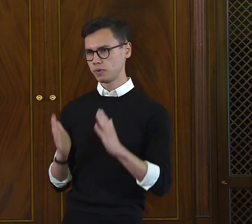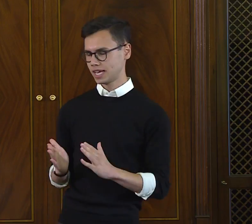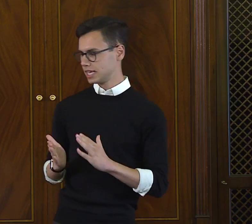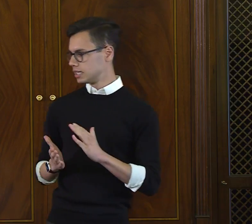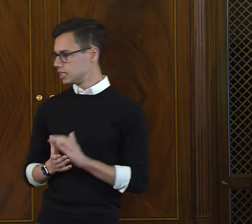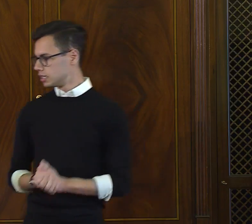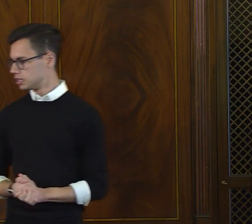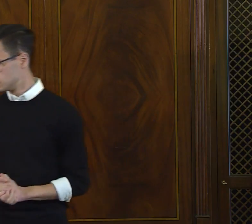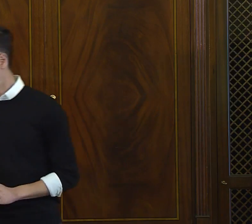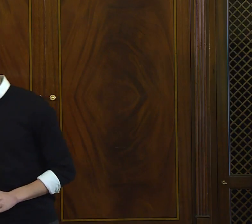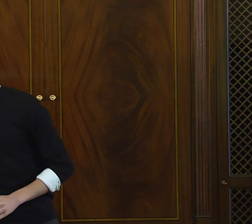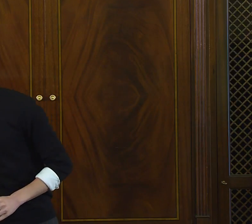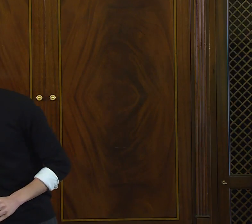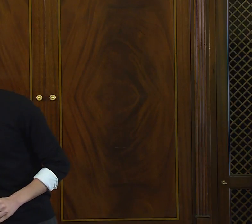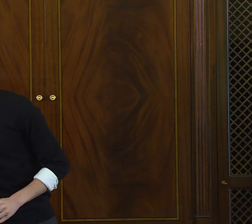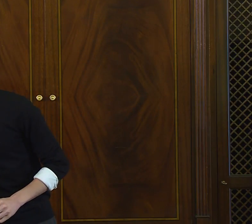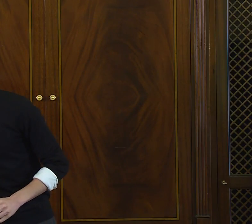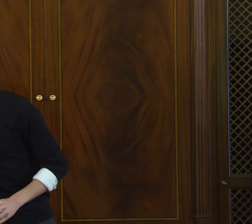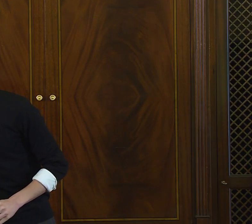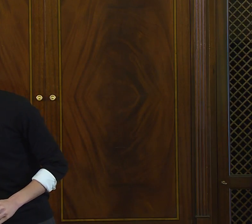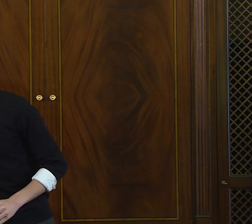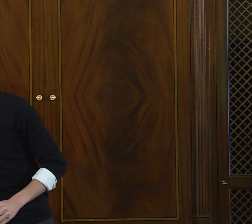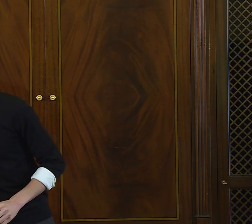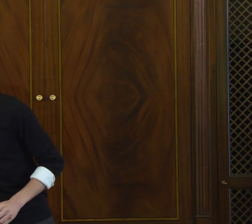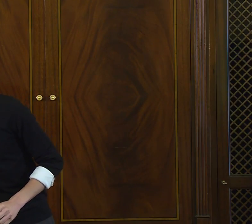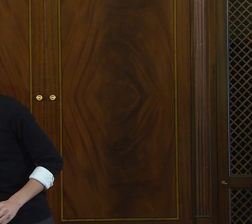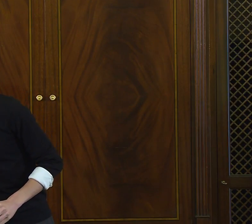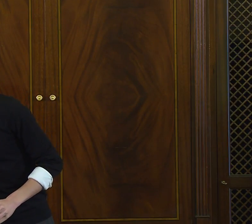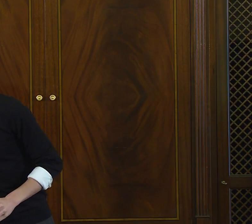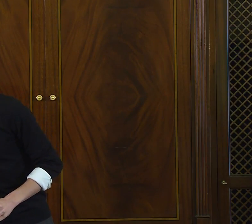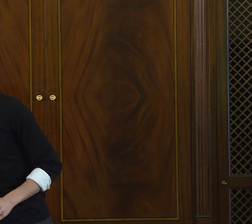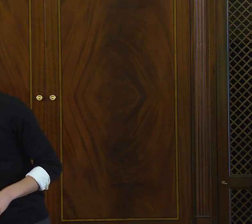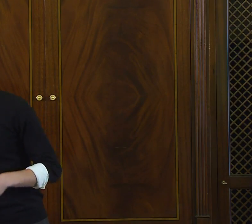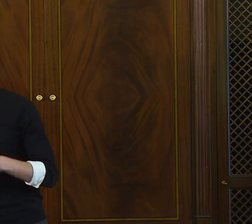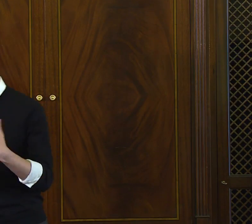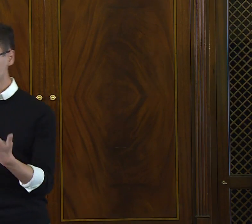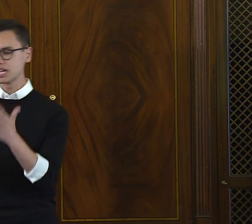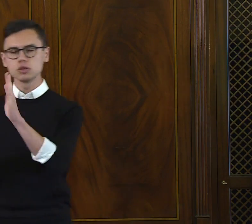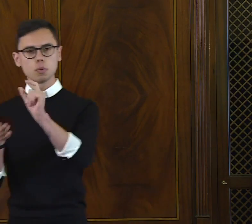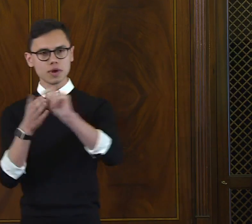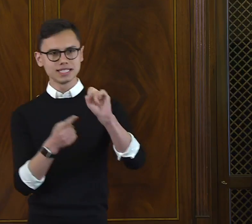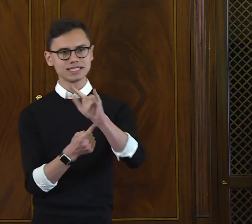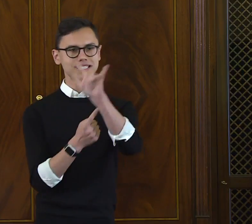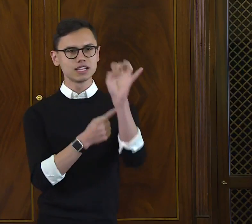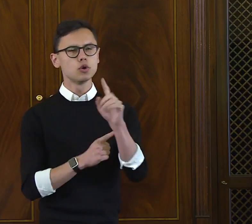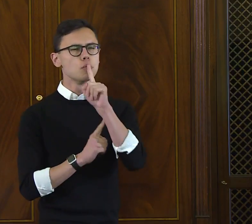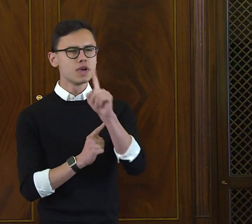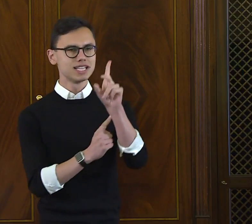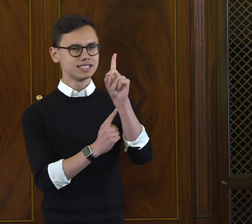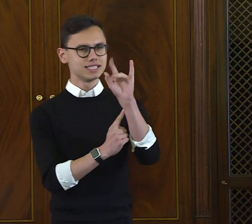Snicket's writing style is quite distinctive,